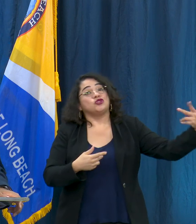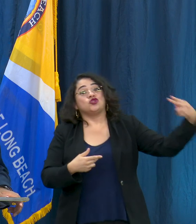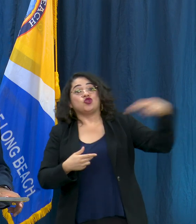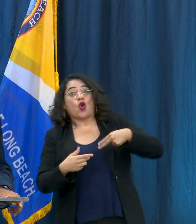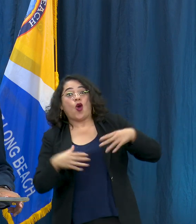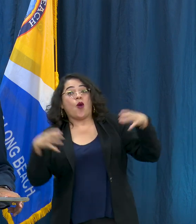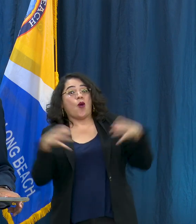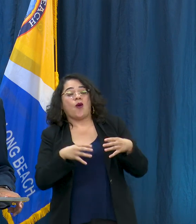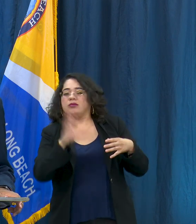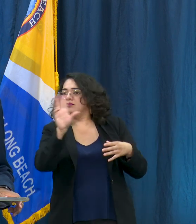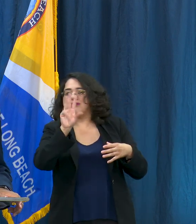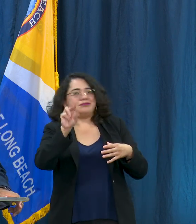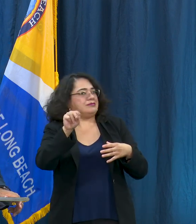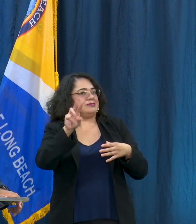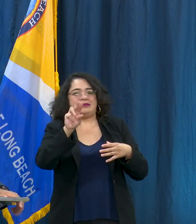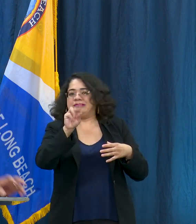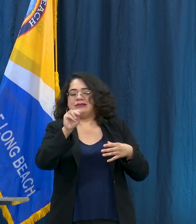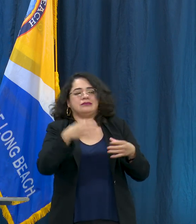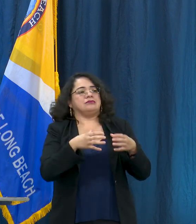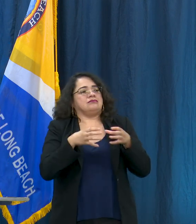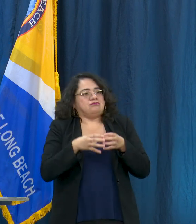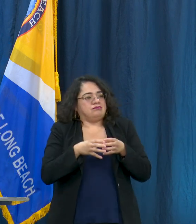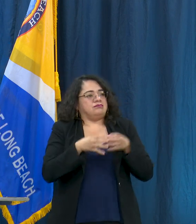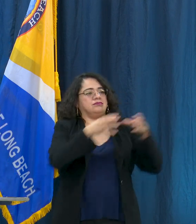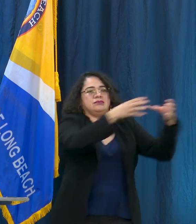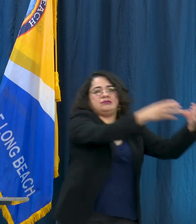families that are together that is something that was adjusted in the